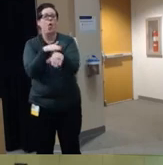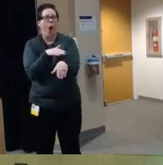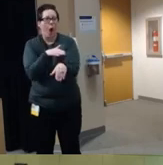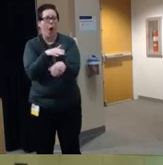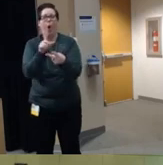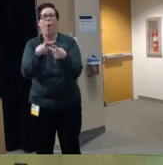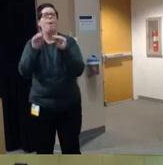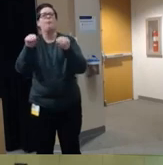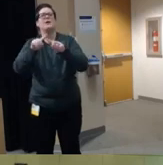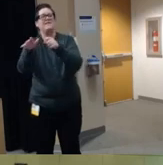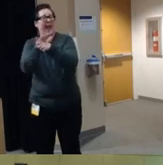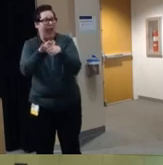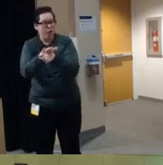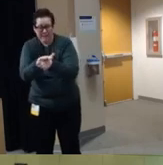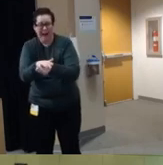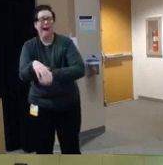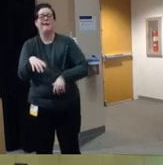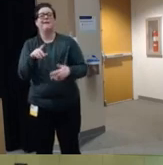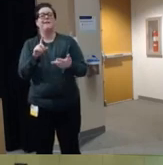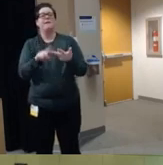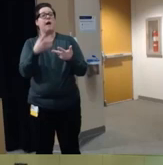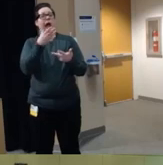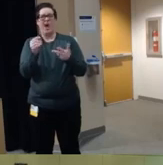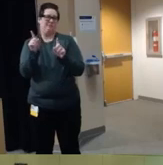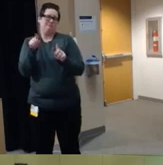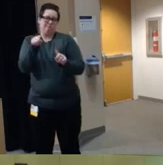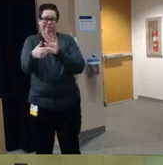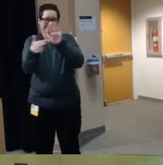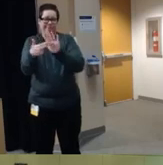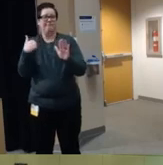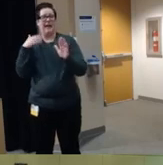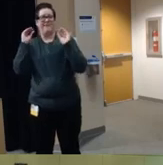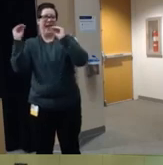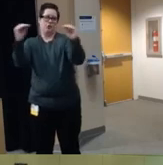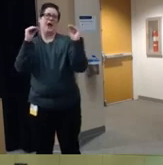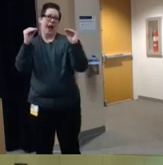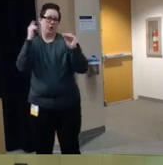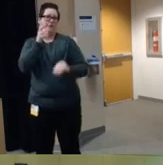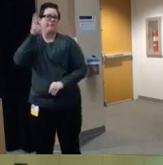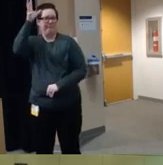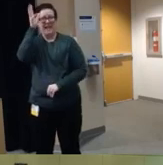locations um but it also led to some educational um pieces for parents so that they understood